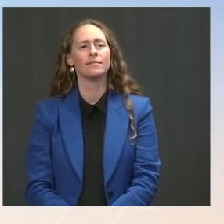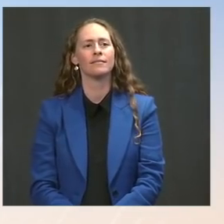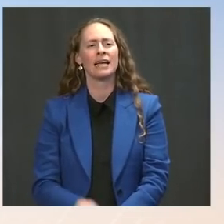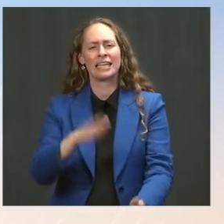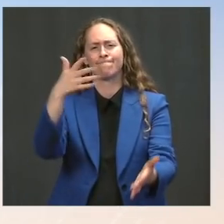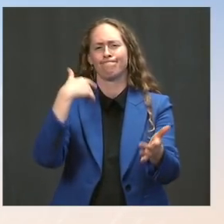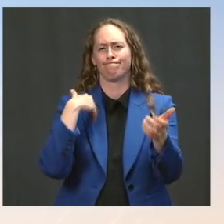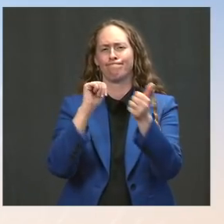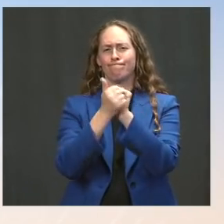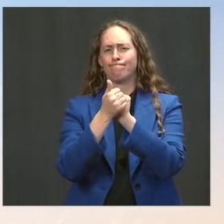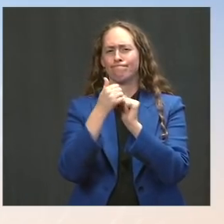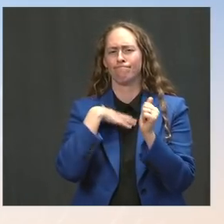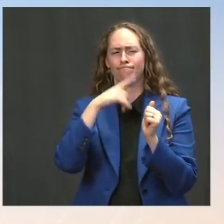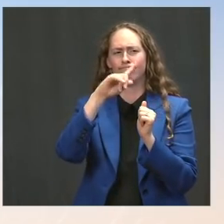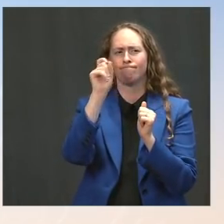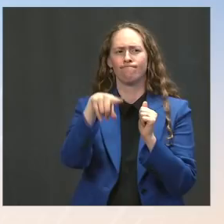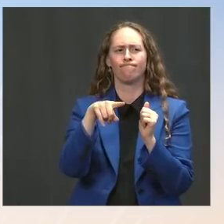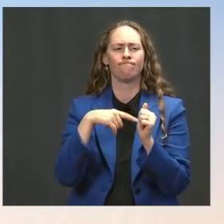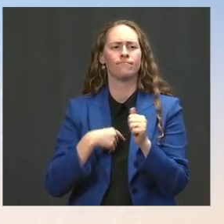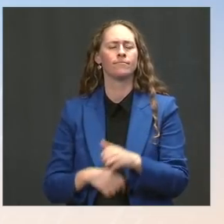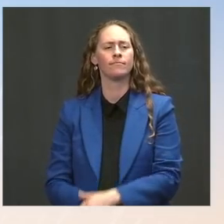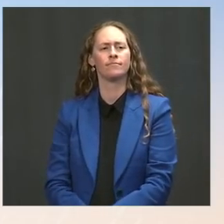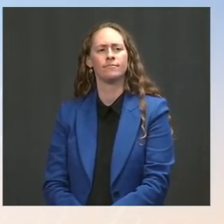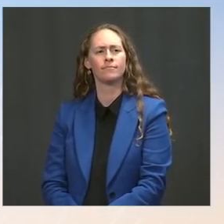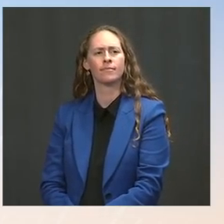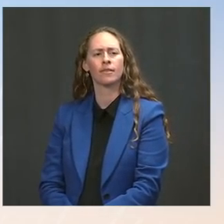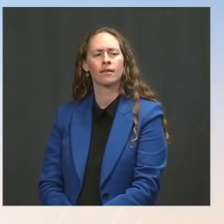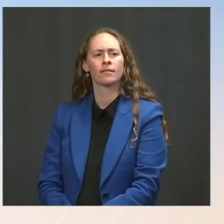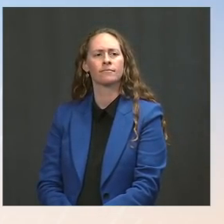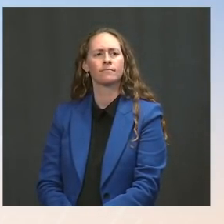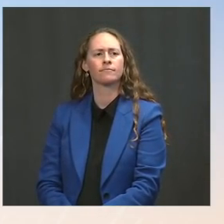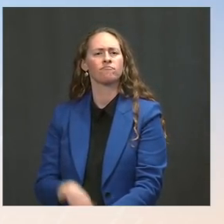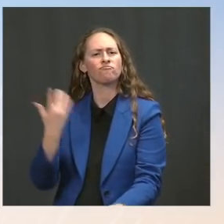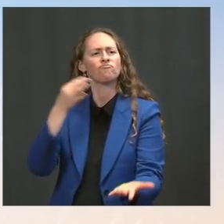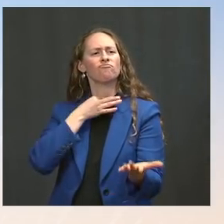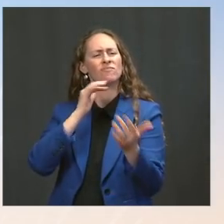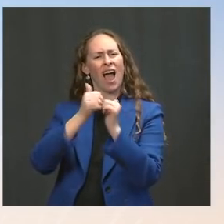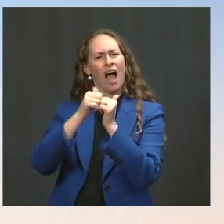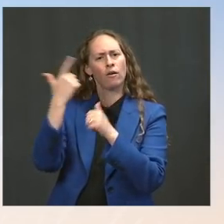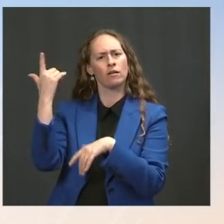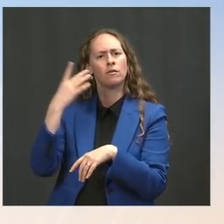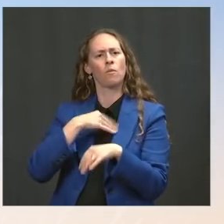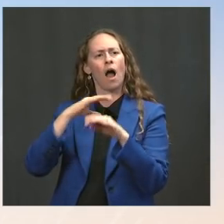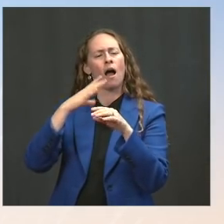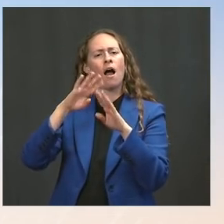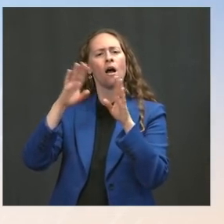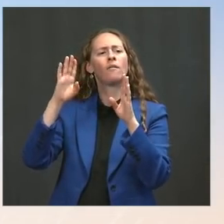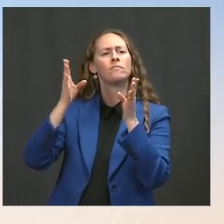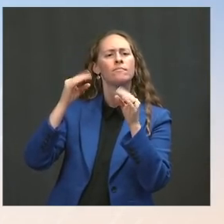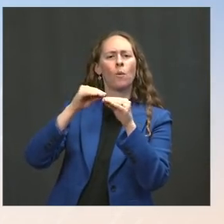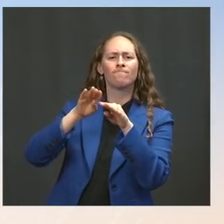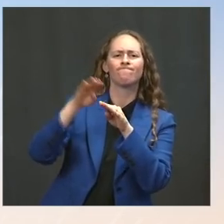and maybe this is what you're saying now -- "Yes, there should be mandates specifically for healthcare workers or teachers or municipal workers."